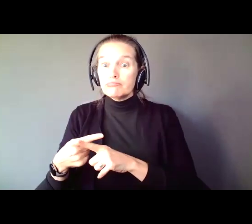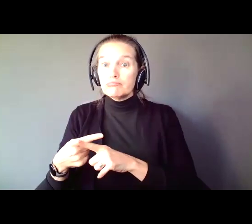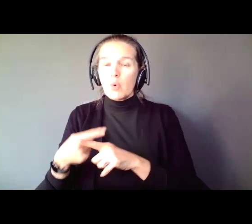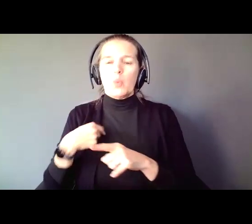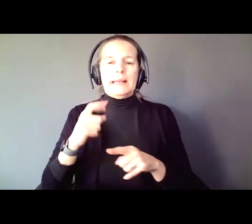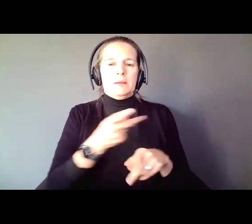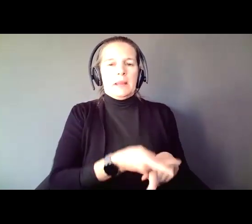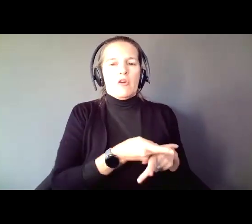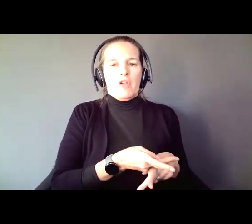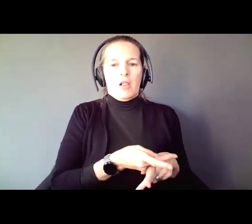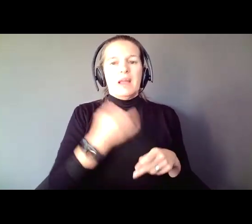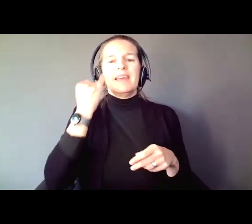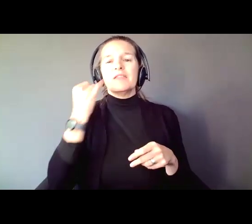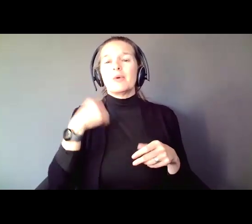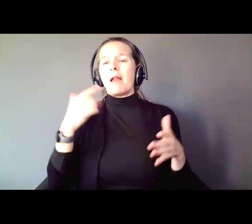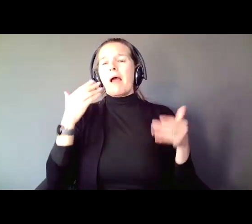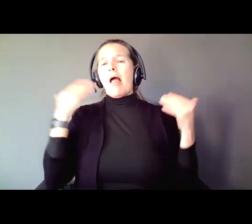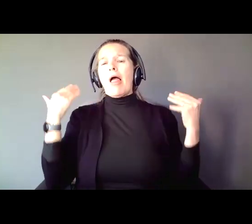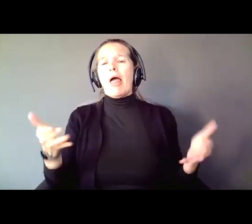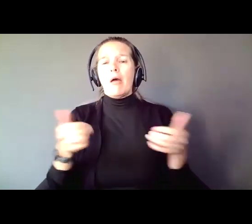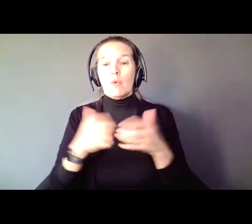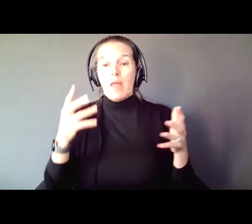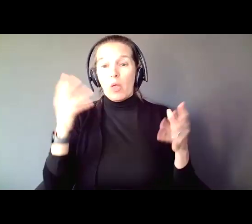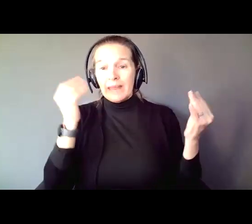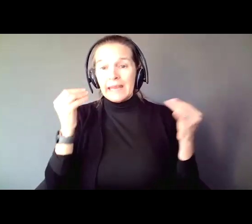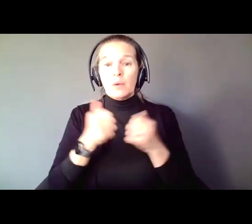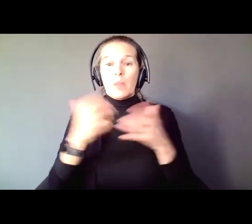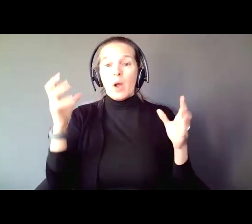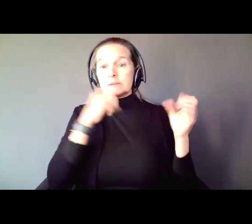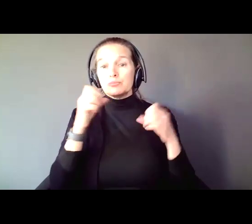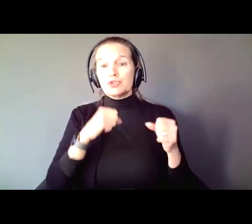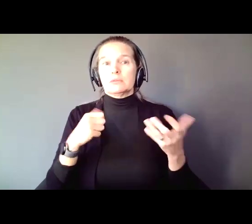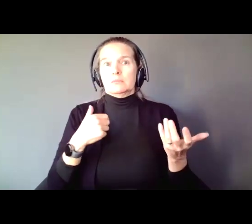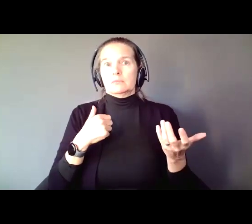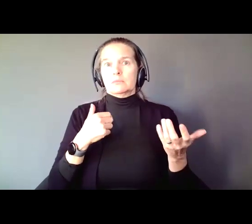act with assumptions, bad things can happen. The greatest dangers to liberty lurk in the